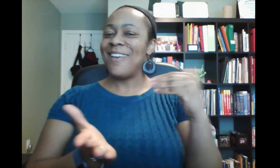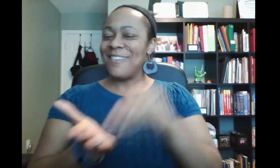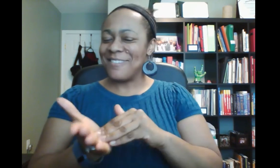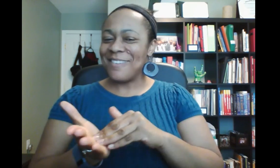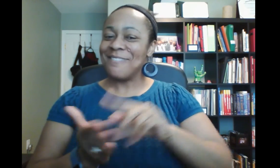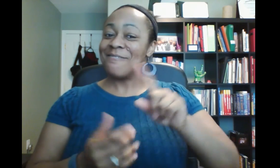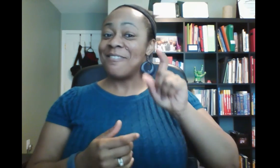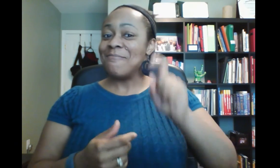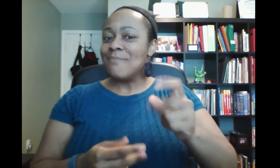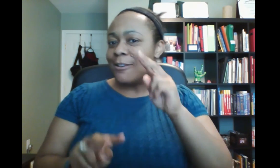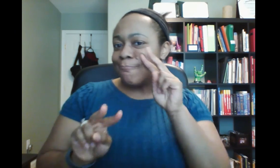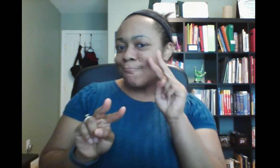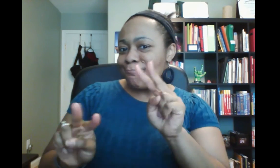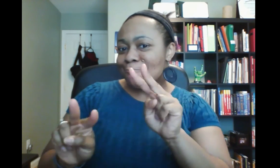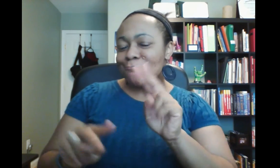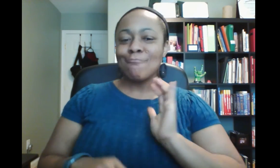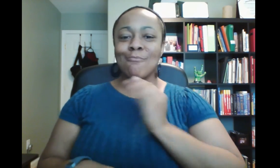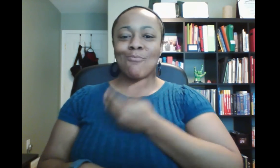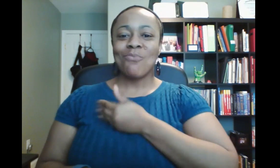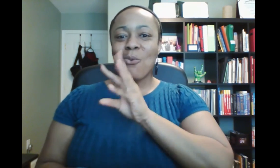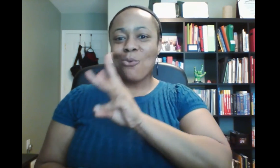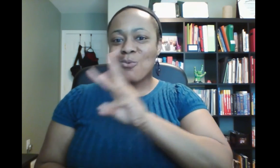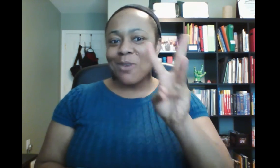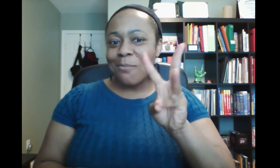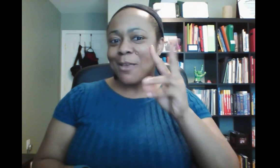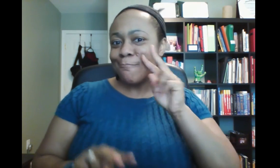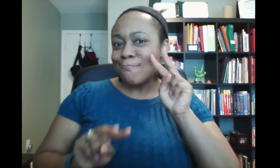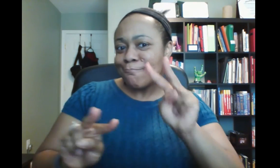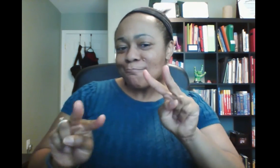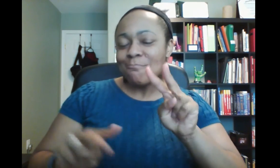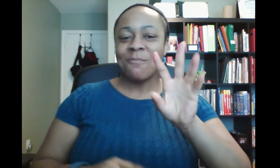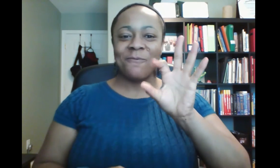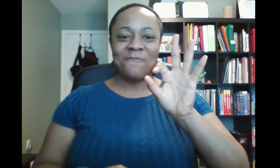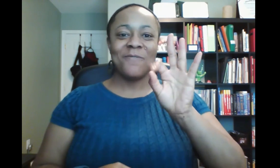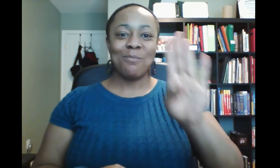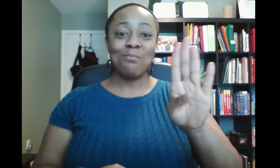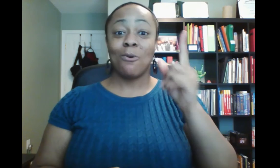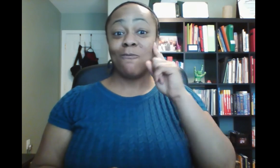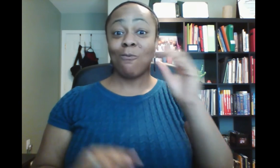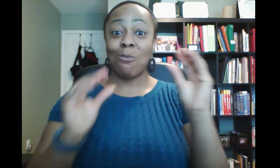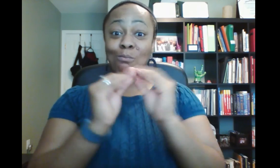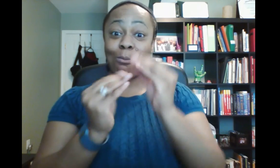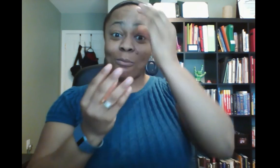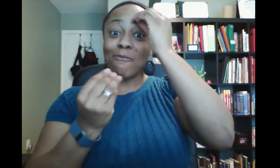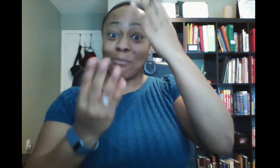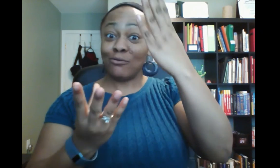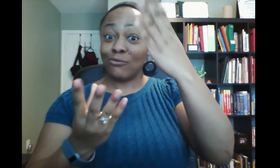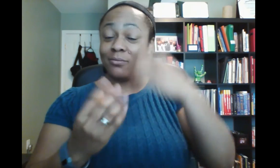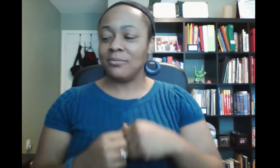Again, this means please look to our website and our Facebook page for more information.